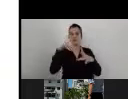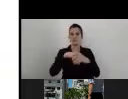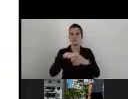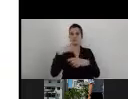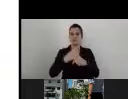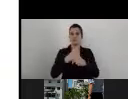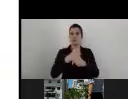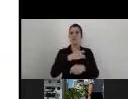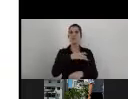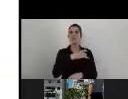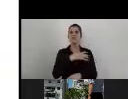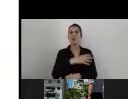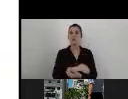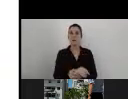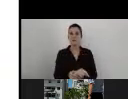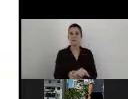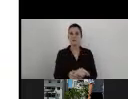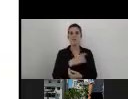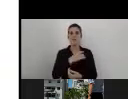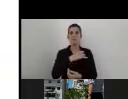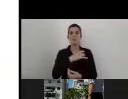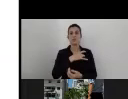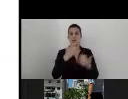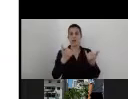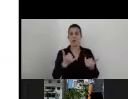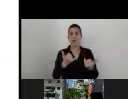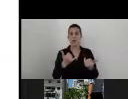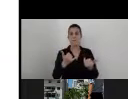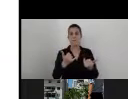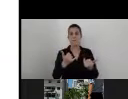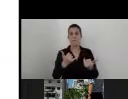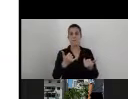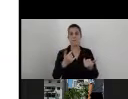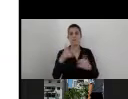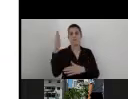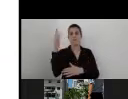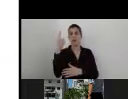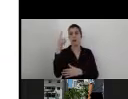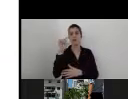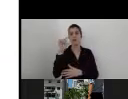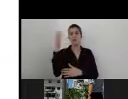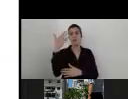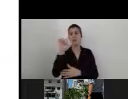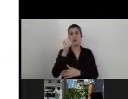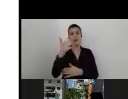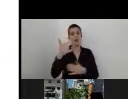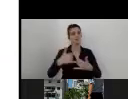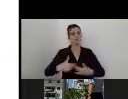Chile today I can say is one of the most progressive countries in Latin America.